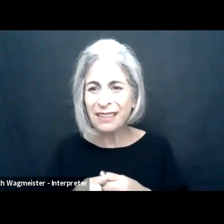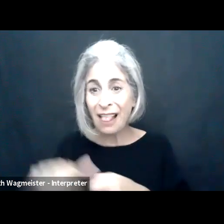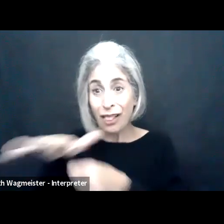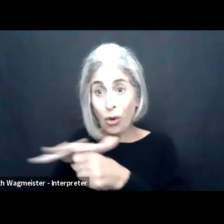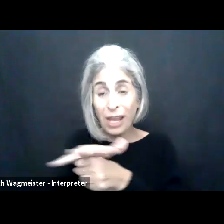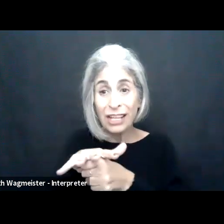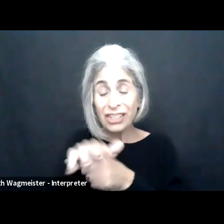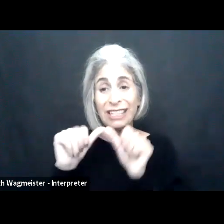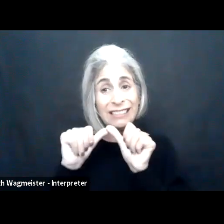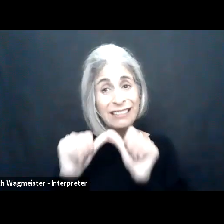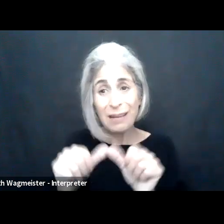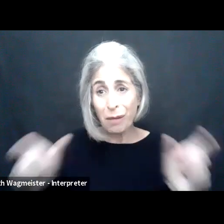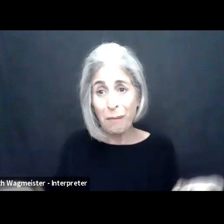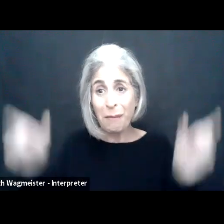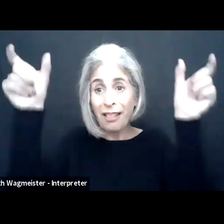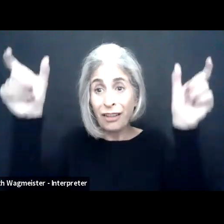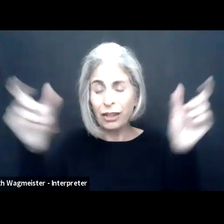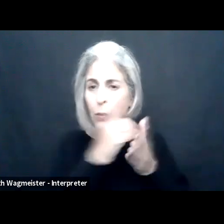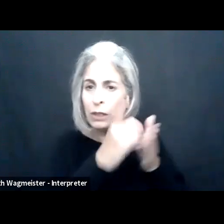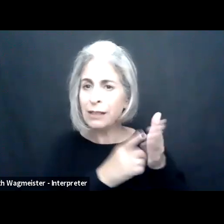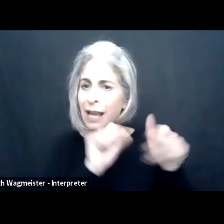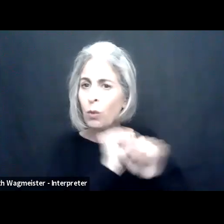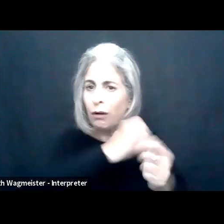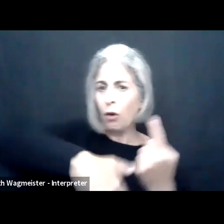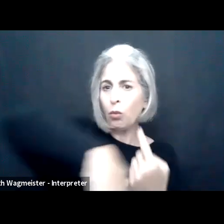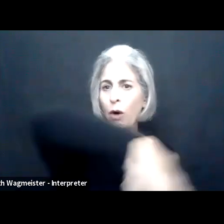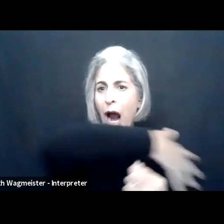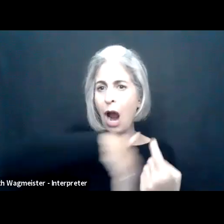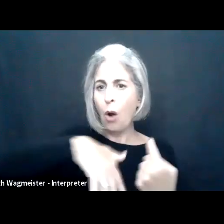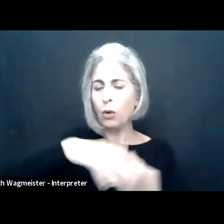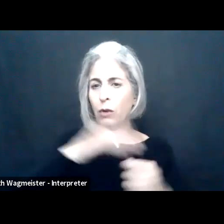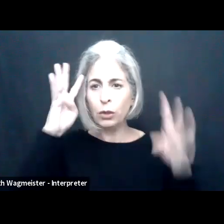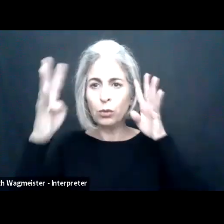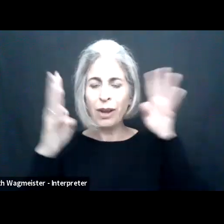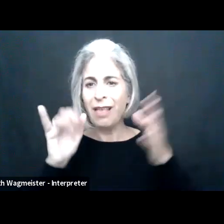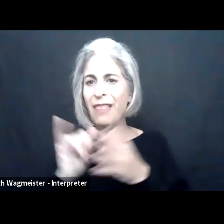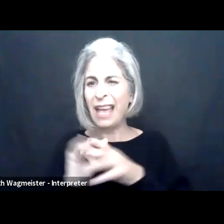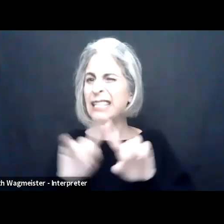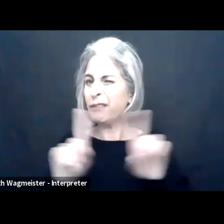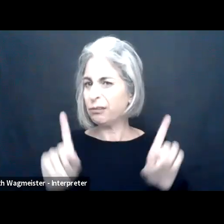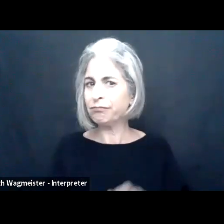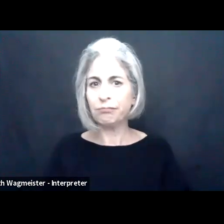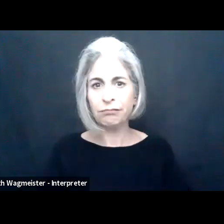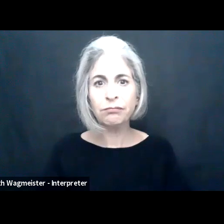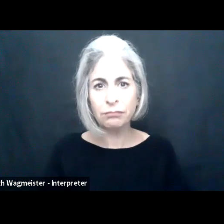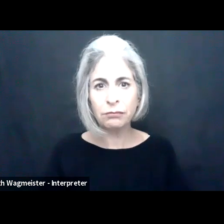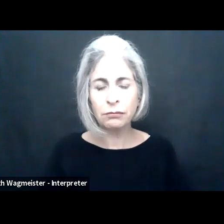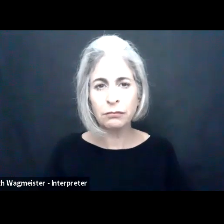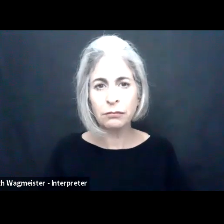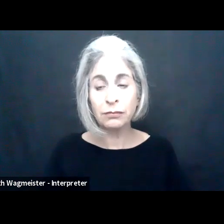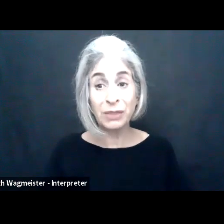We're still in a box. We're still holding onto the idea on the page here that location is the stable pillar we design work around.